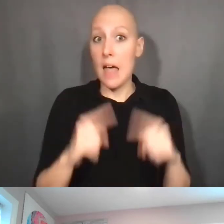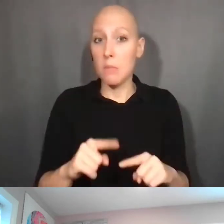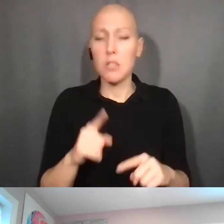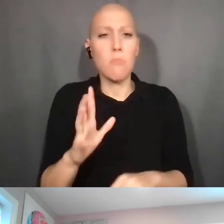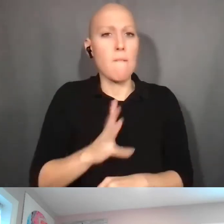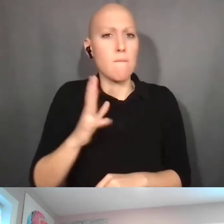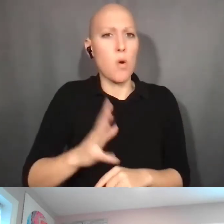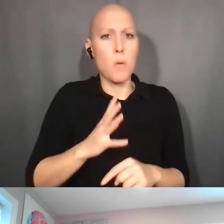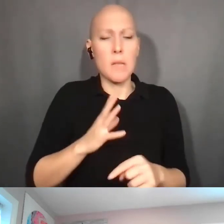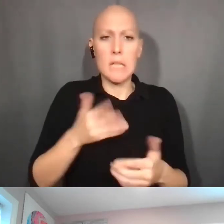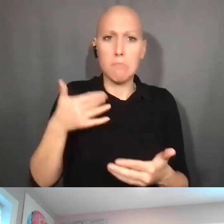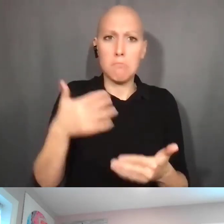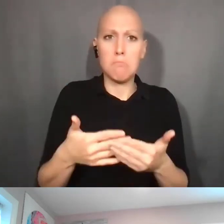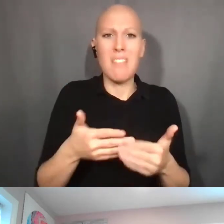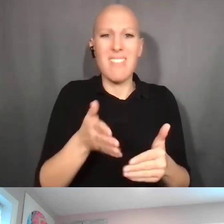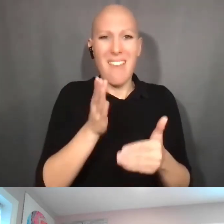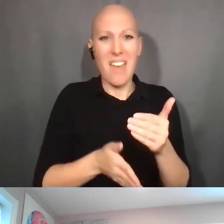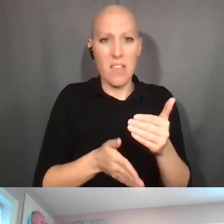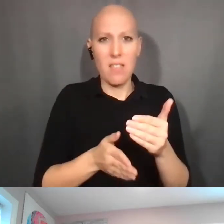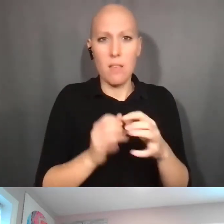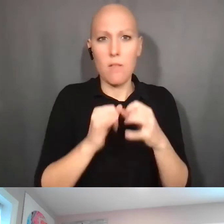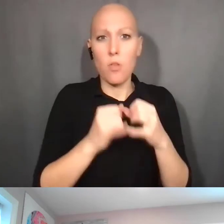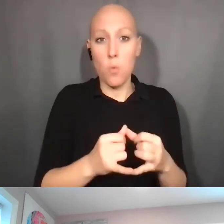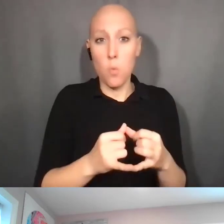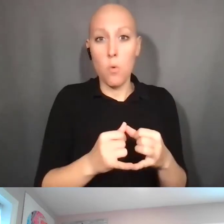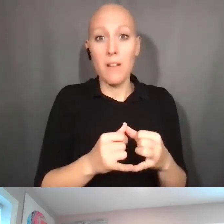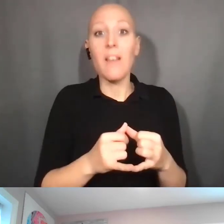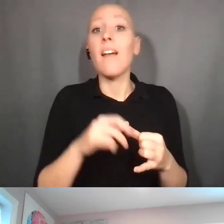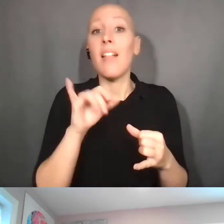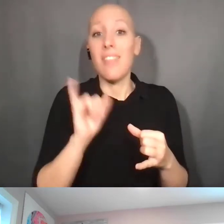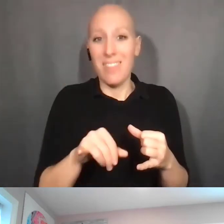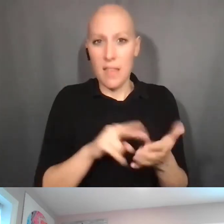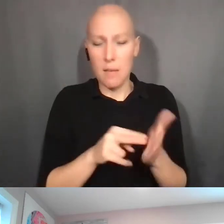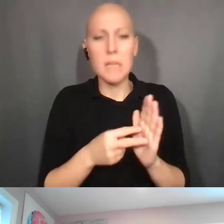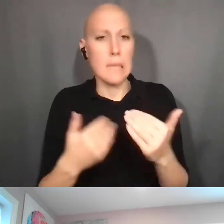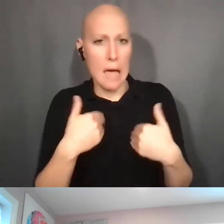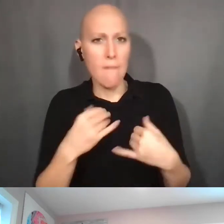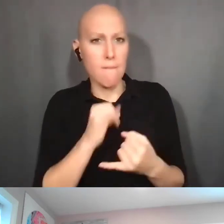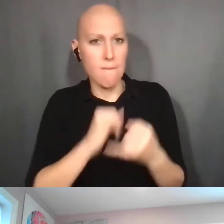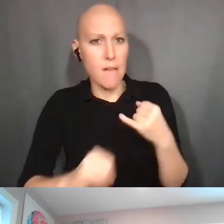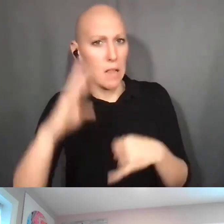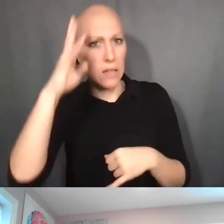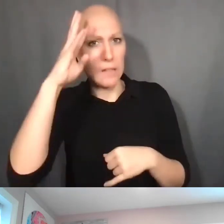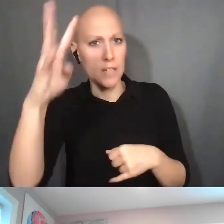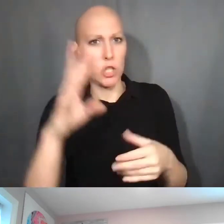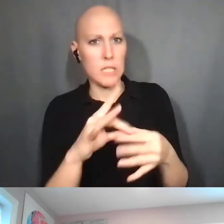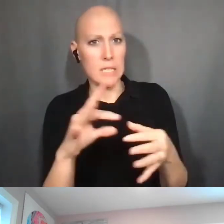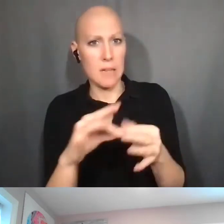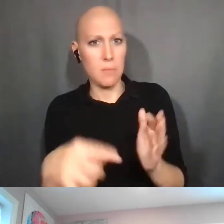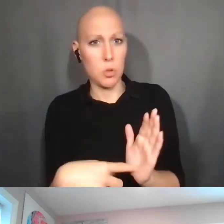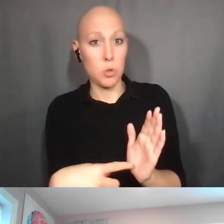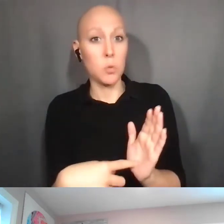That's when you have a final invention statement due. Okay? And you're going to report what you have at that point.